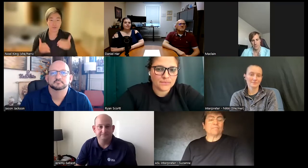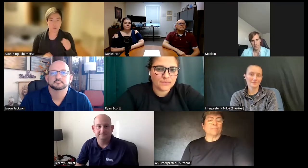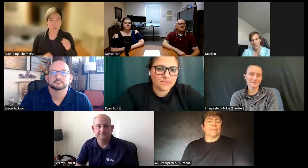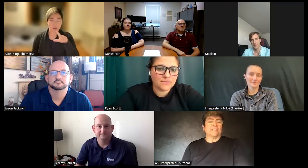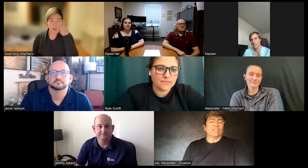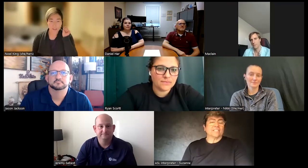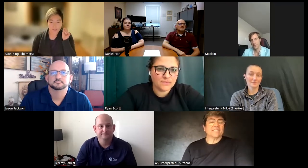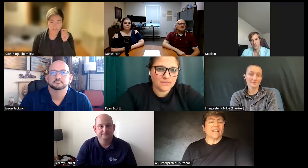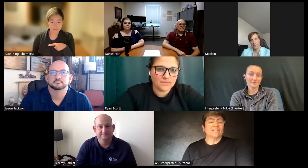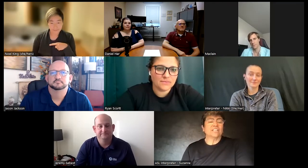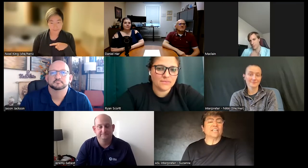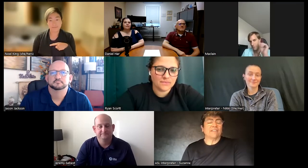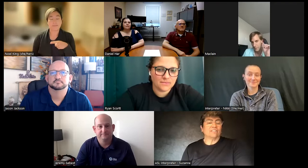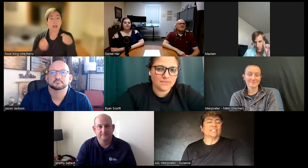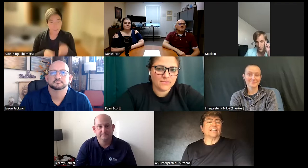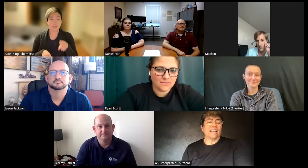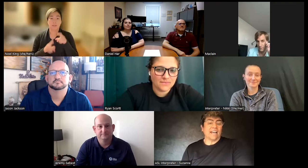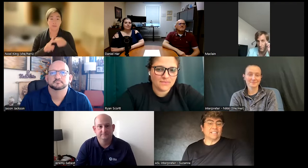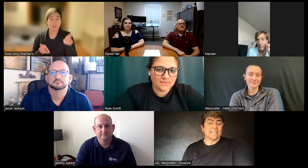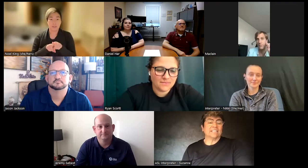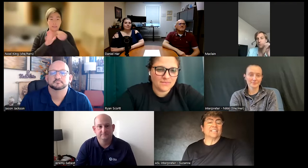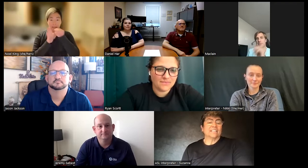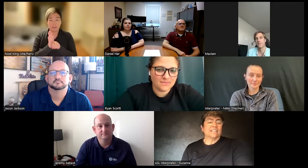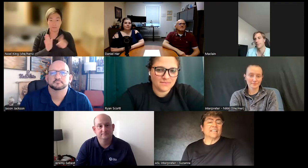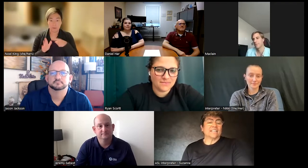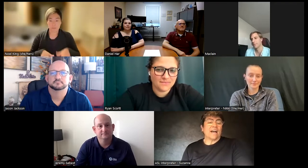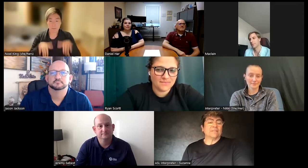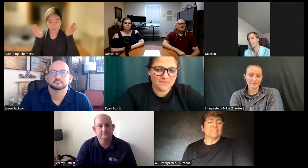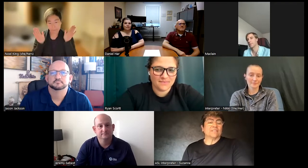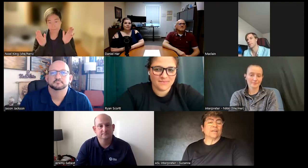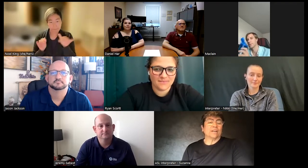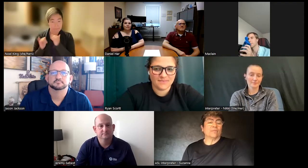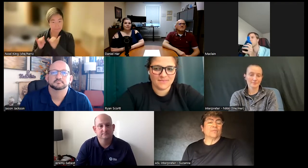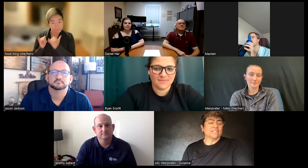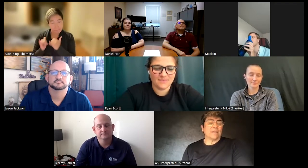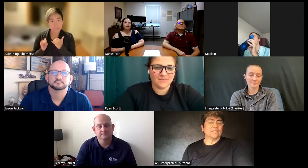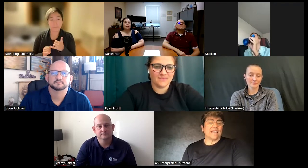she's a psychology faculty at gallaudet as it happens we're from the same state